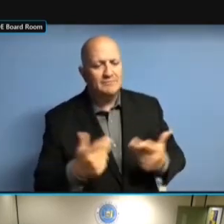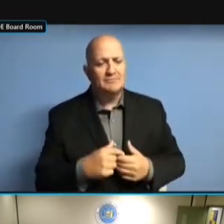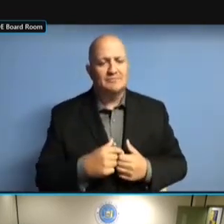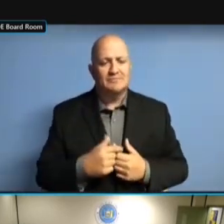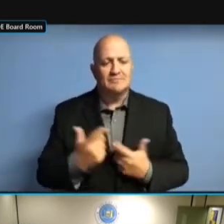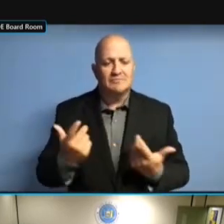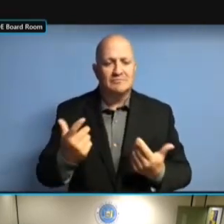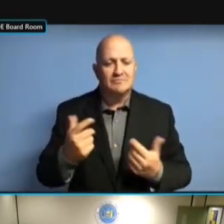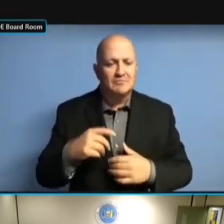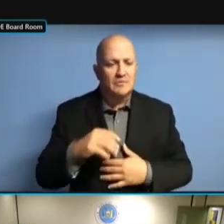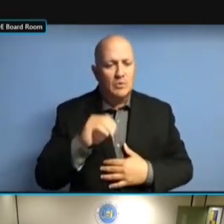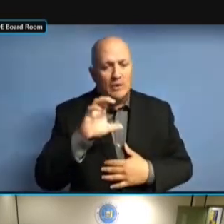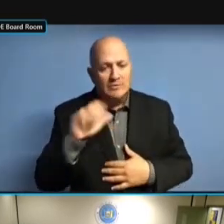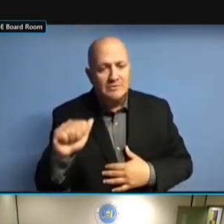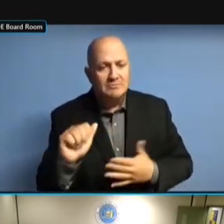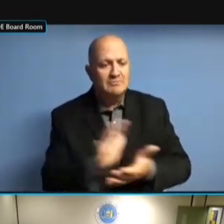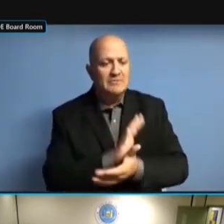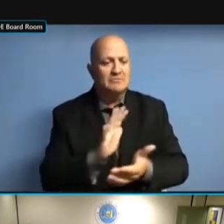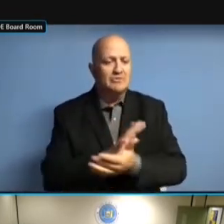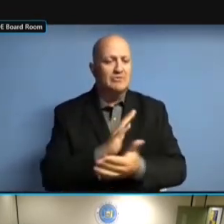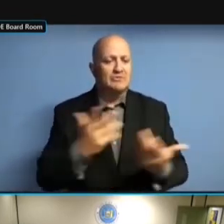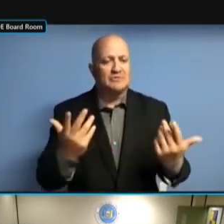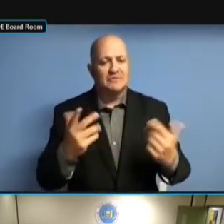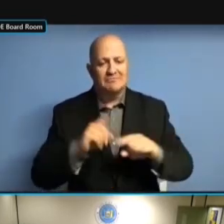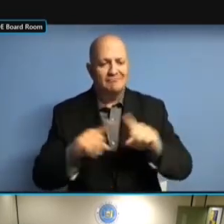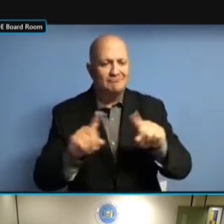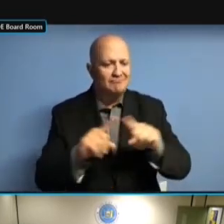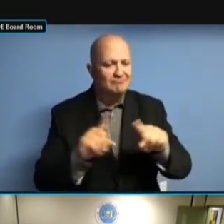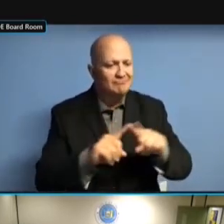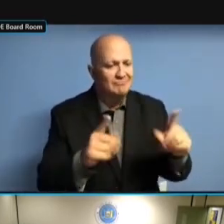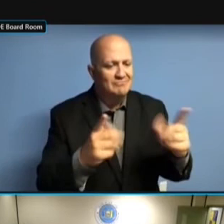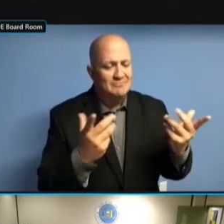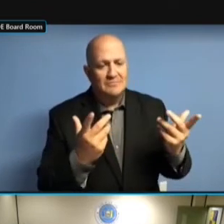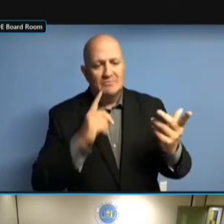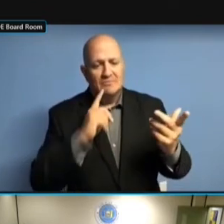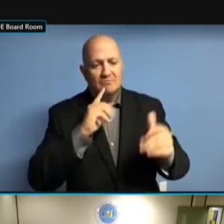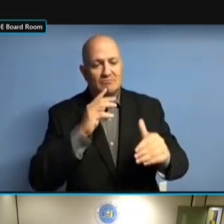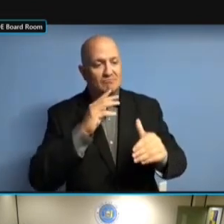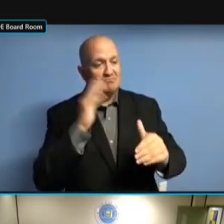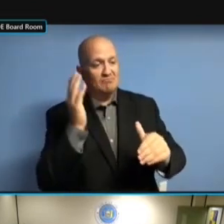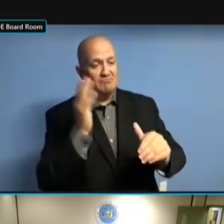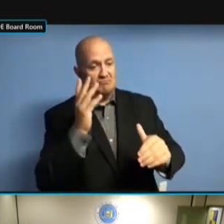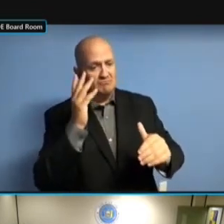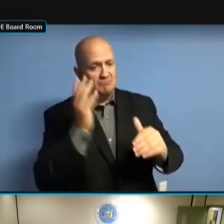TIME NOW. WE MET WITH ES&S TIME NOW. WE MET WITH ES&S AND TIME NOW. WE MET WITH ES&S AND THE WE MET WITH ES&S AND THE WE MET WITH ES&S AND THE OPERATIONS WE MET WITH ES&S AND THE OPERATIONS UNIT,